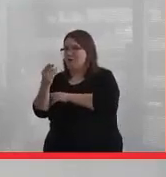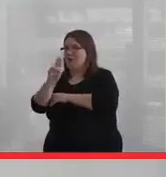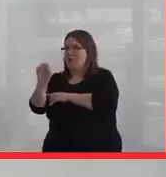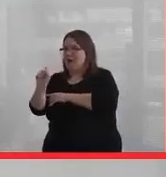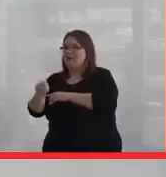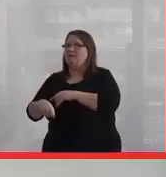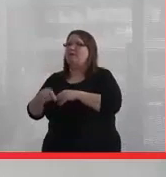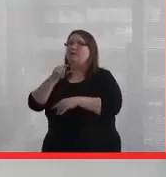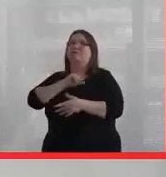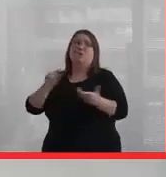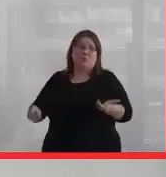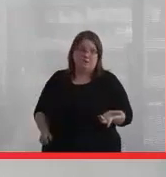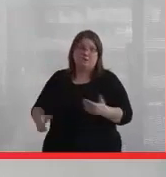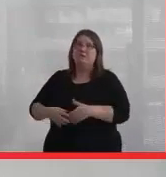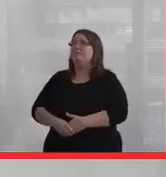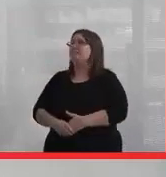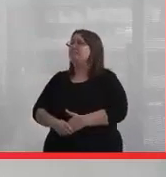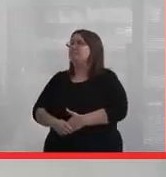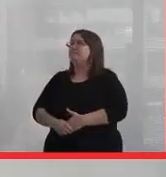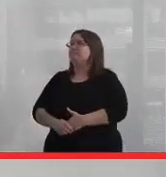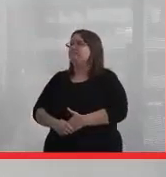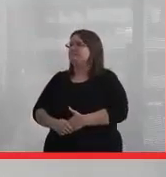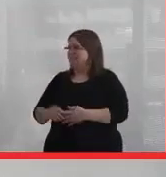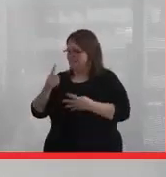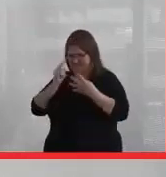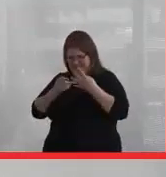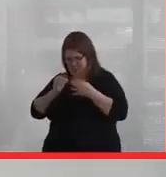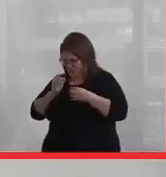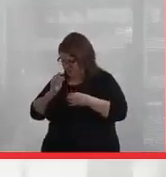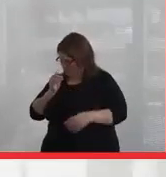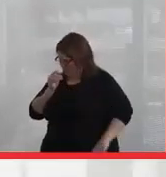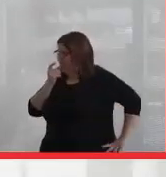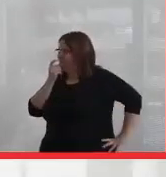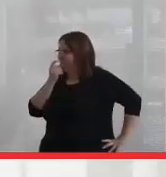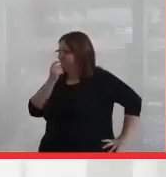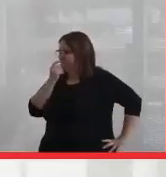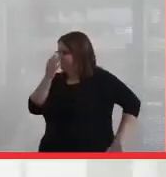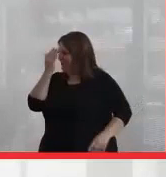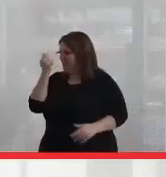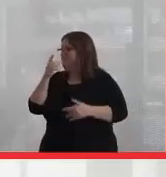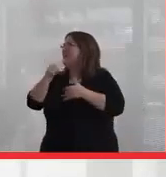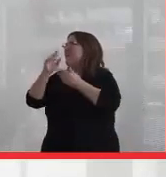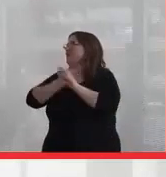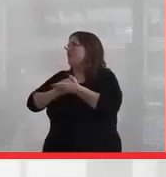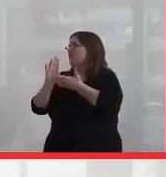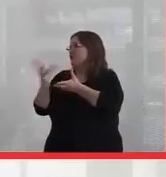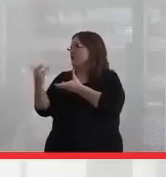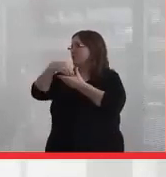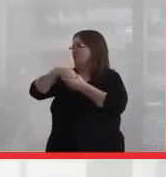and Queens, and I think there's one more that I'm forgetting. There's other universities that are part of Matariki,